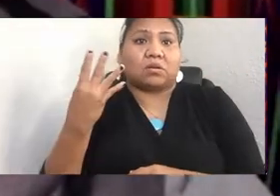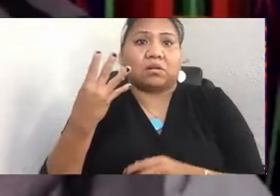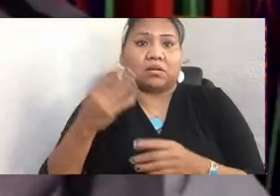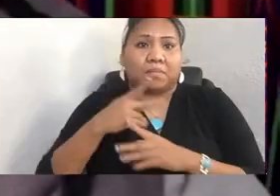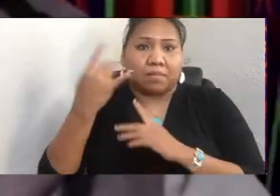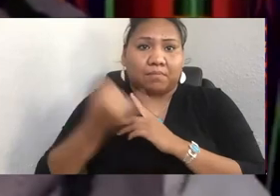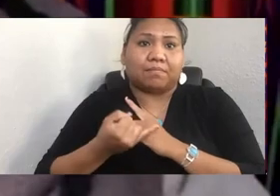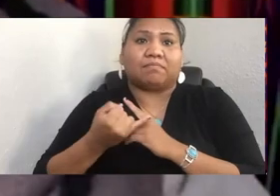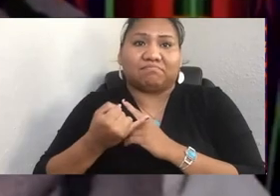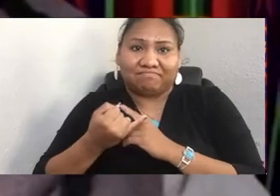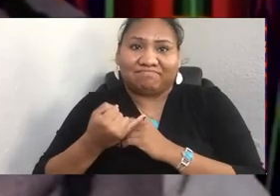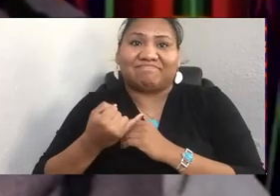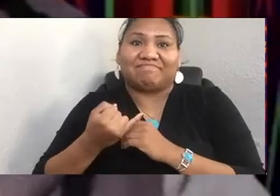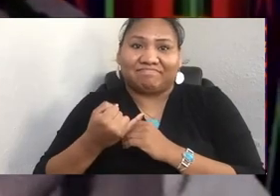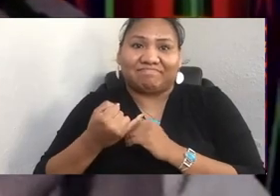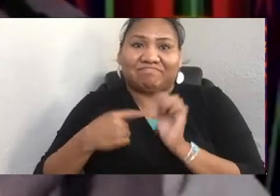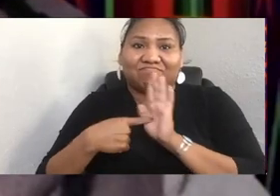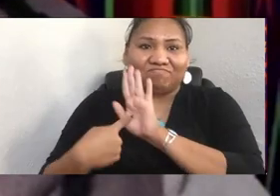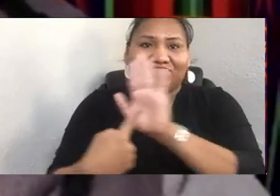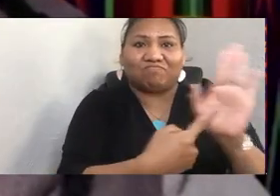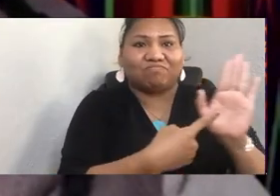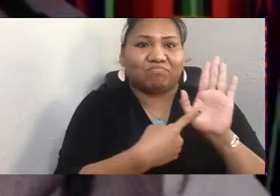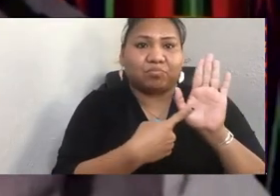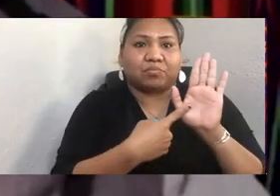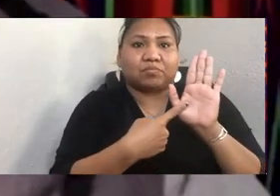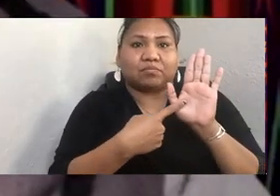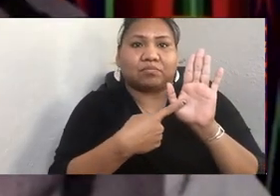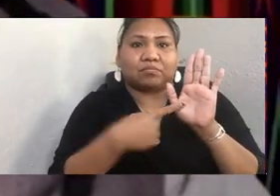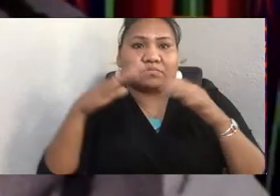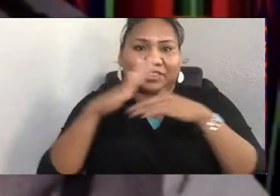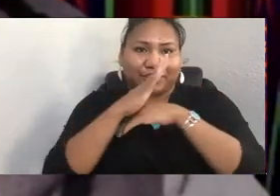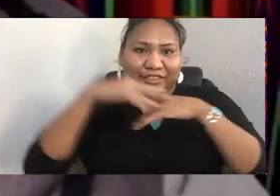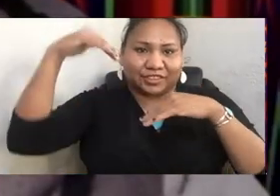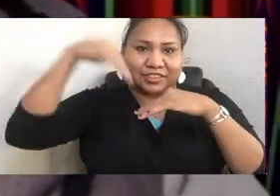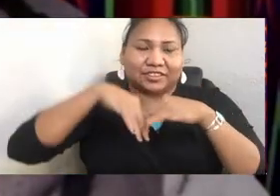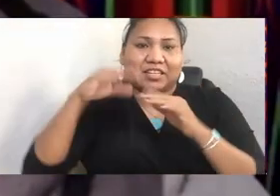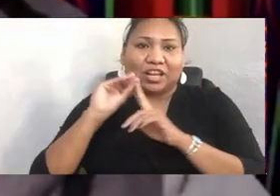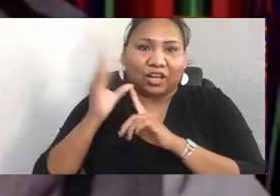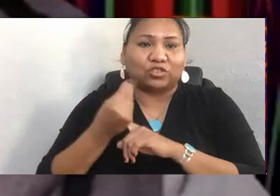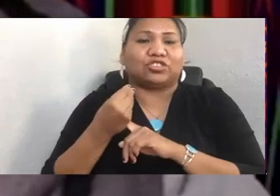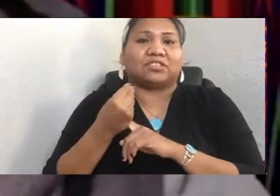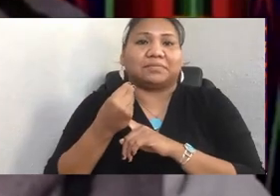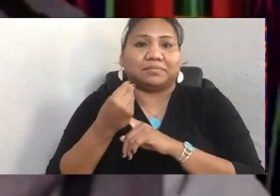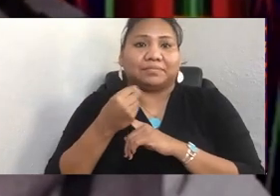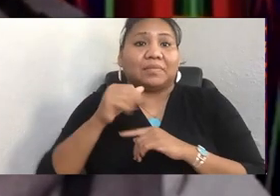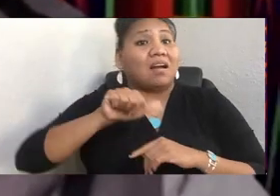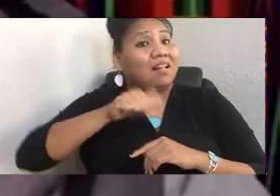elevating Native American identity and culture. Her other works have been displayed at the Seattle Art